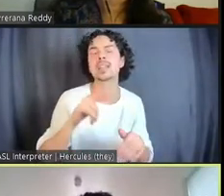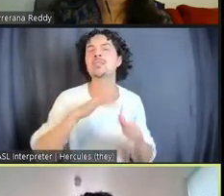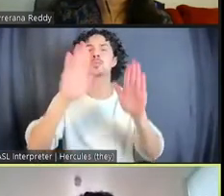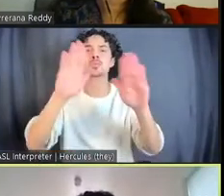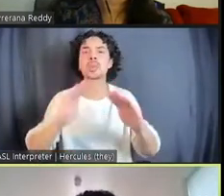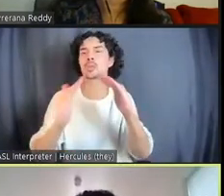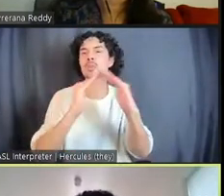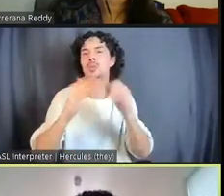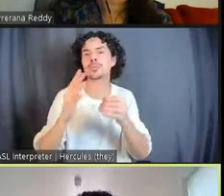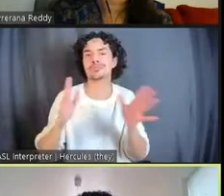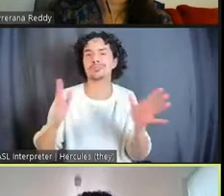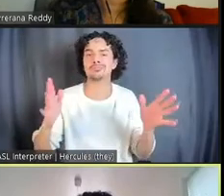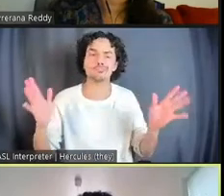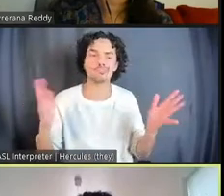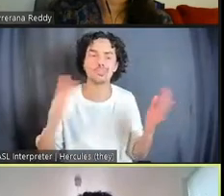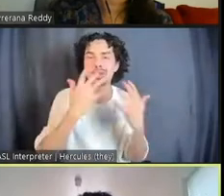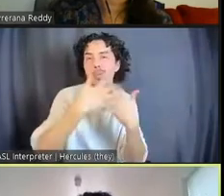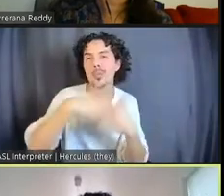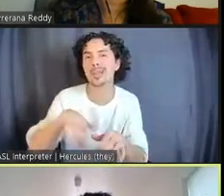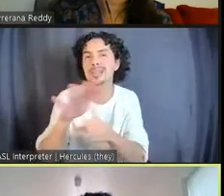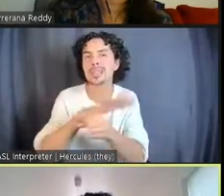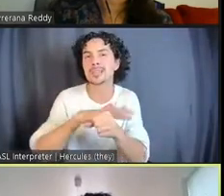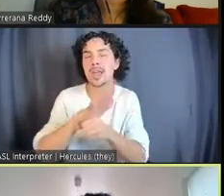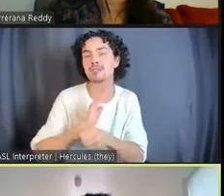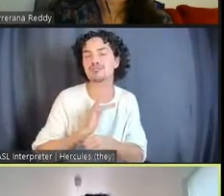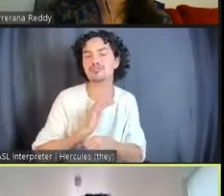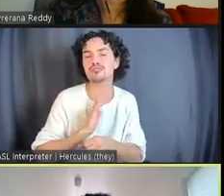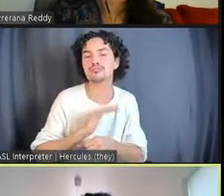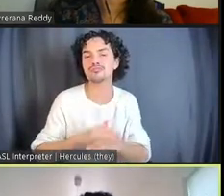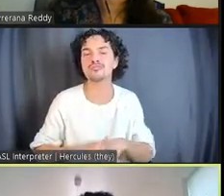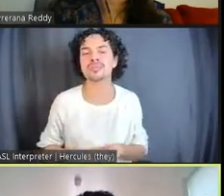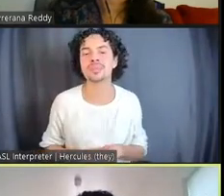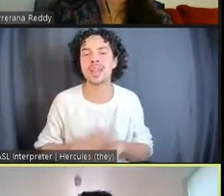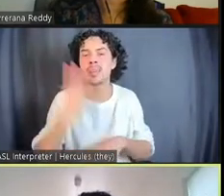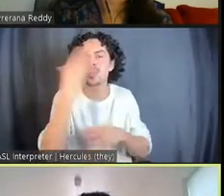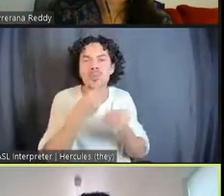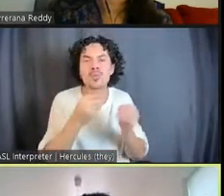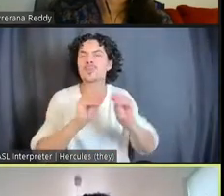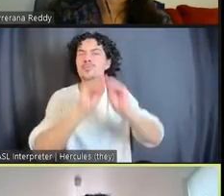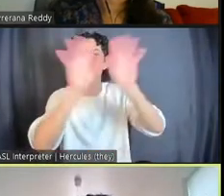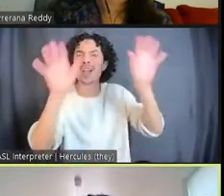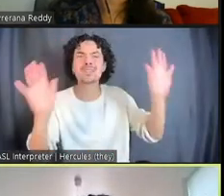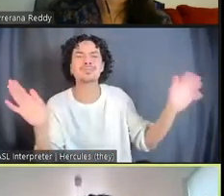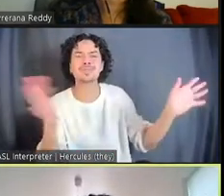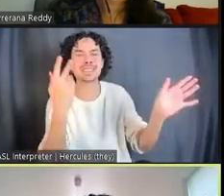And this space, which sort of you see the natural daylight spilling in, it's